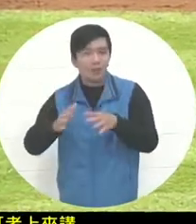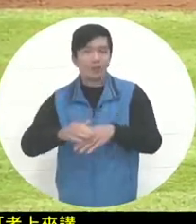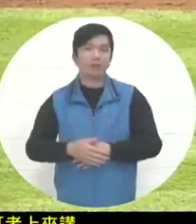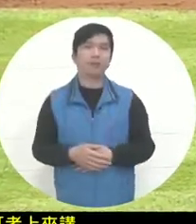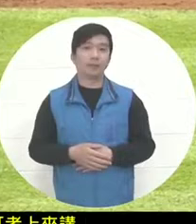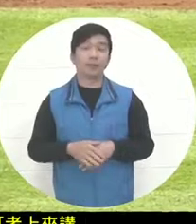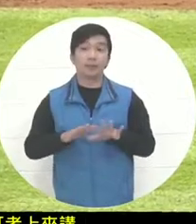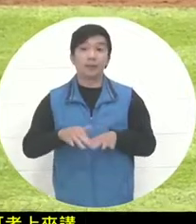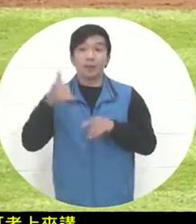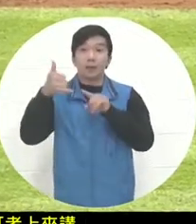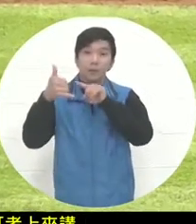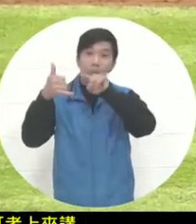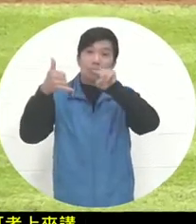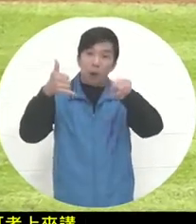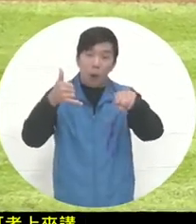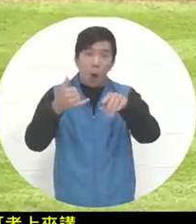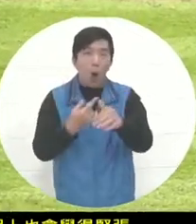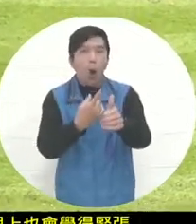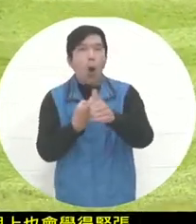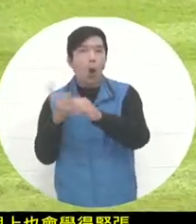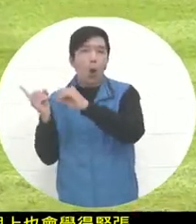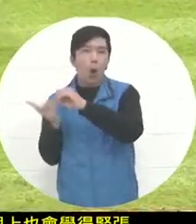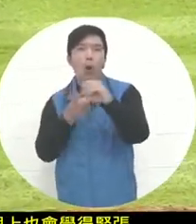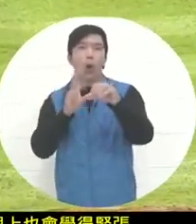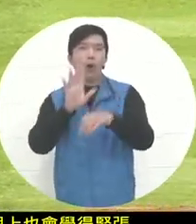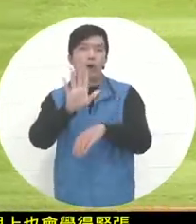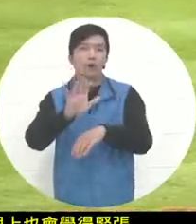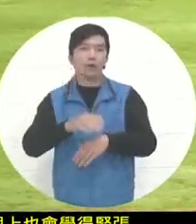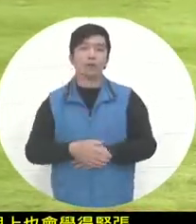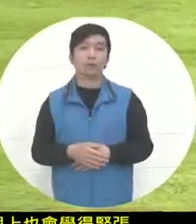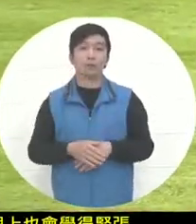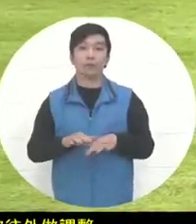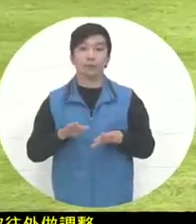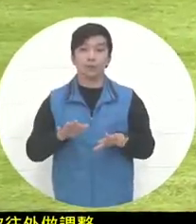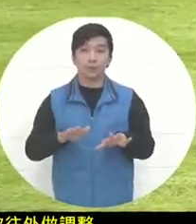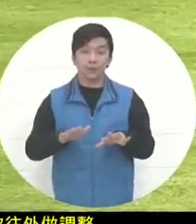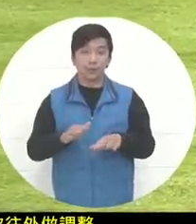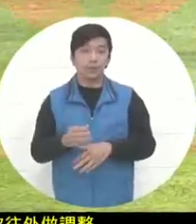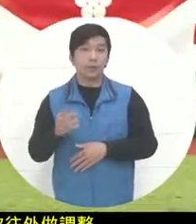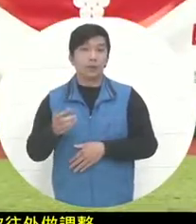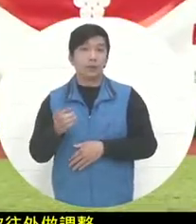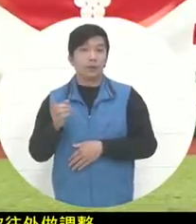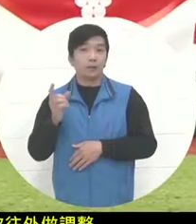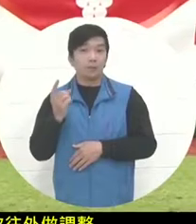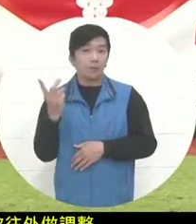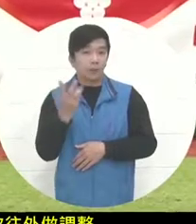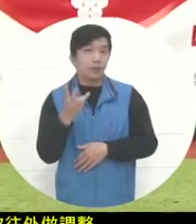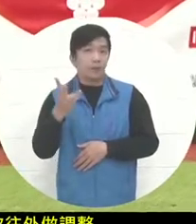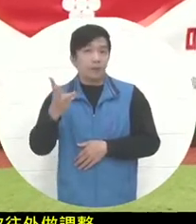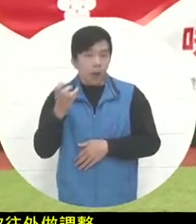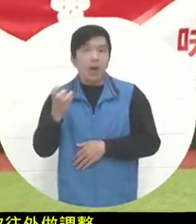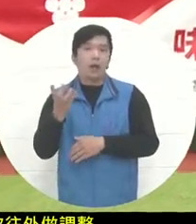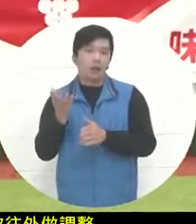get the effect of temptation. This three-out team got the second out of the Mexican team in this half of the inning.